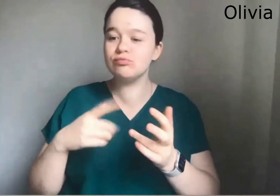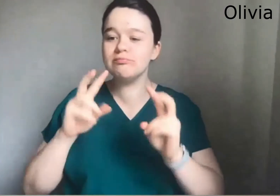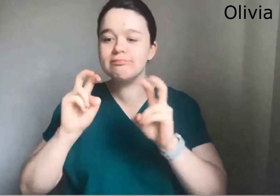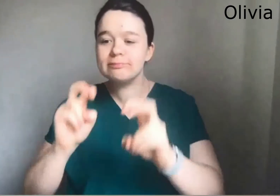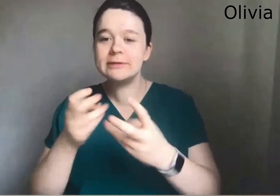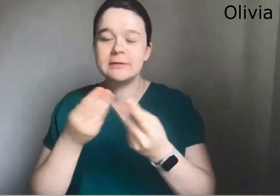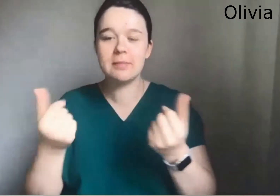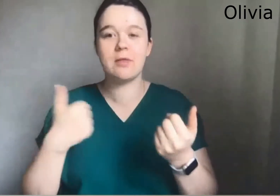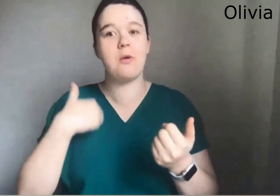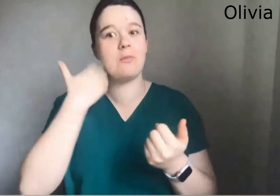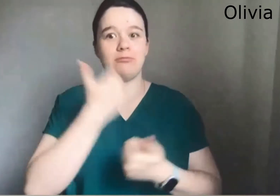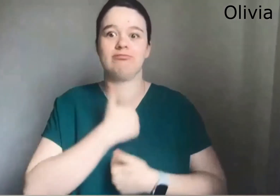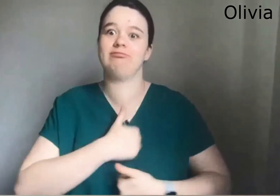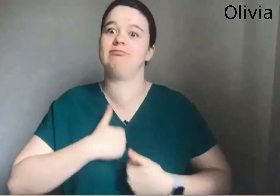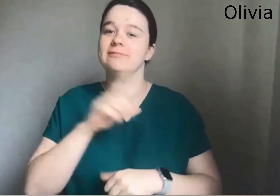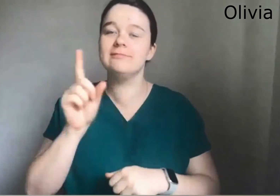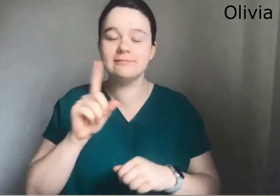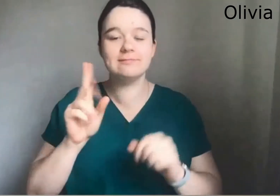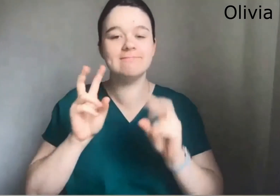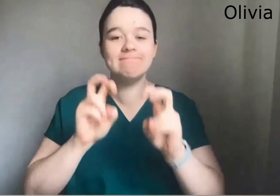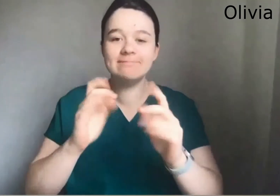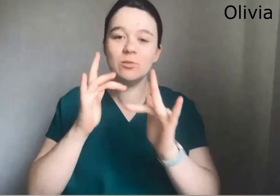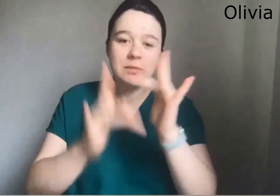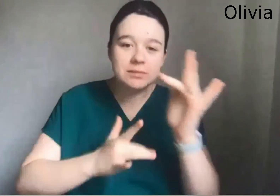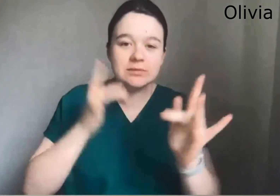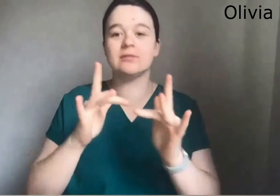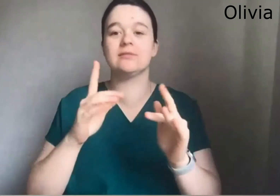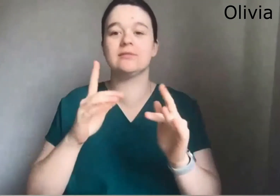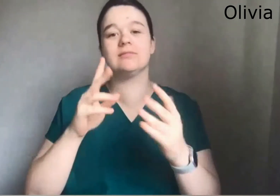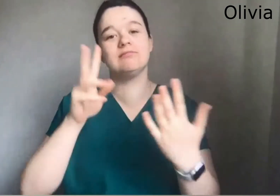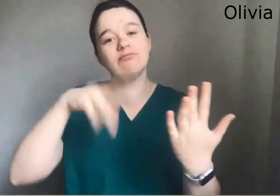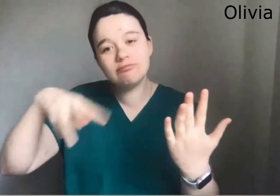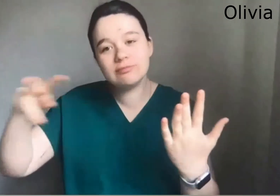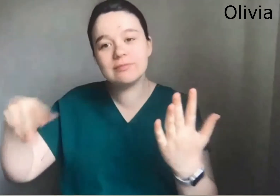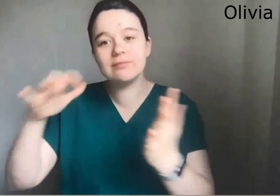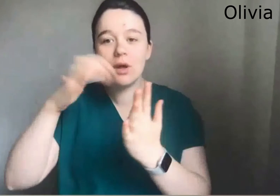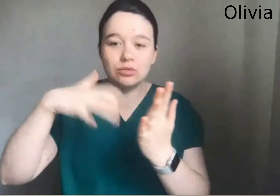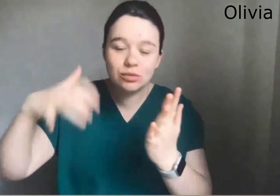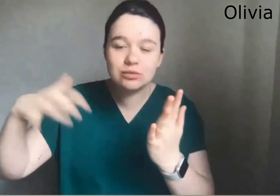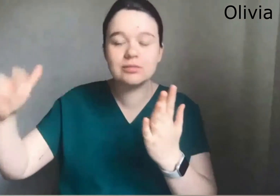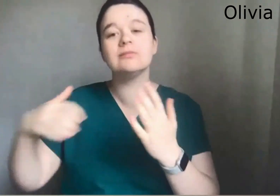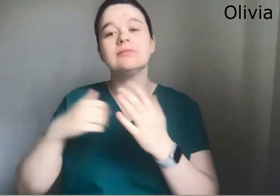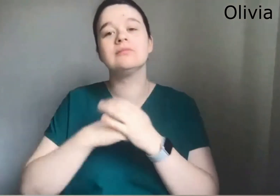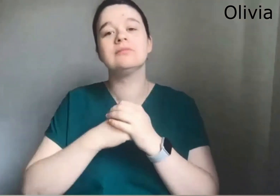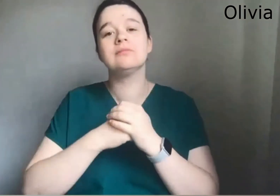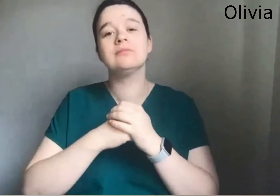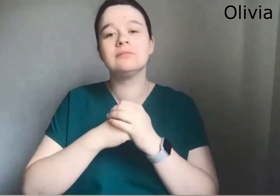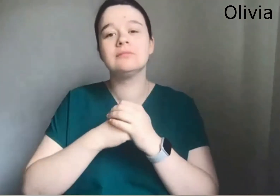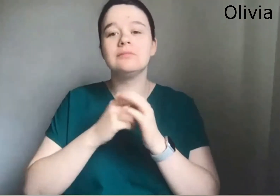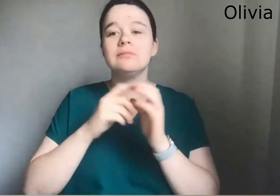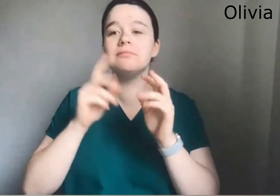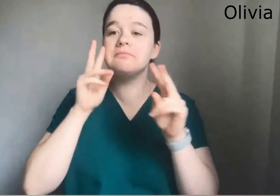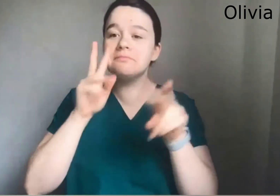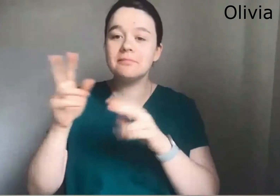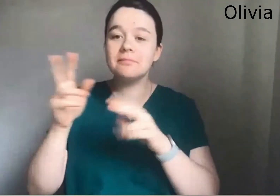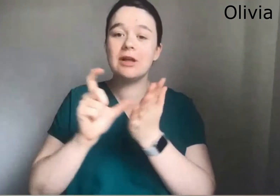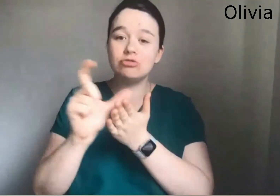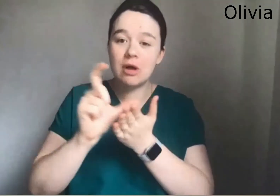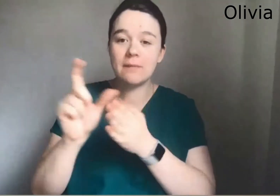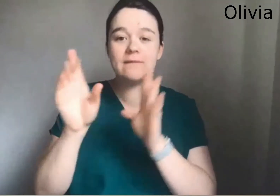When I have a bit of energy and I want to look into something. I always really enjoy looking at websites reading articles